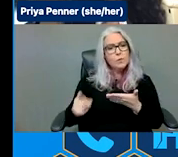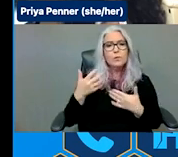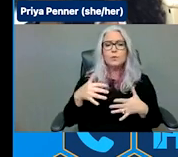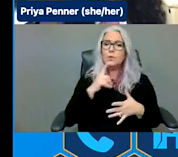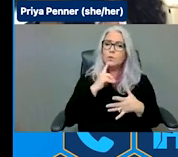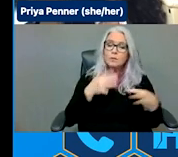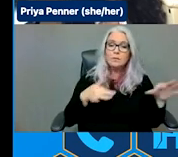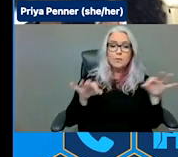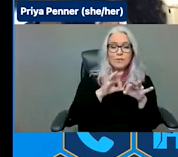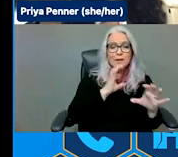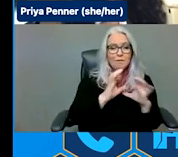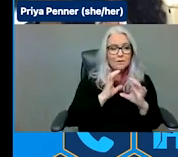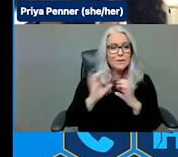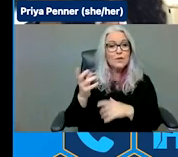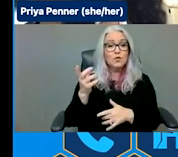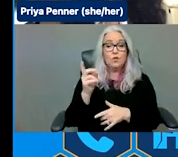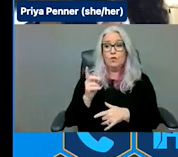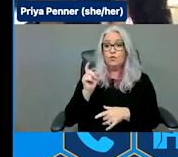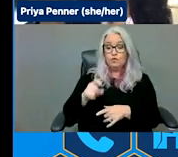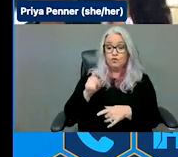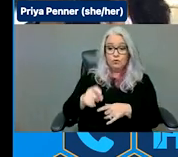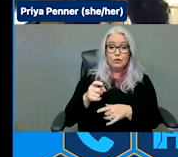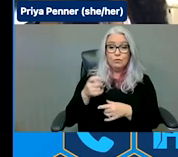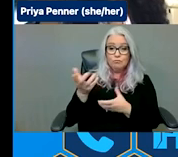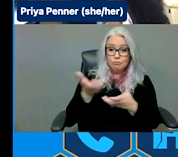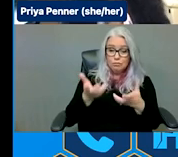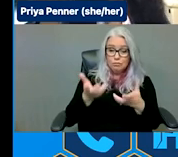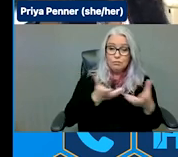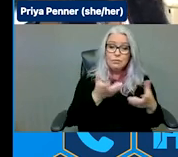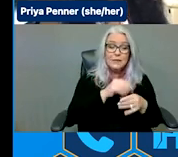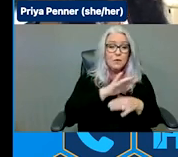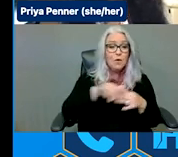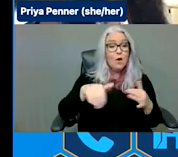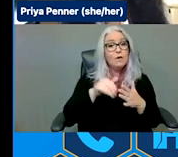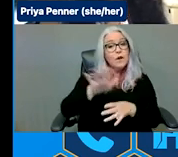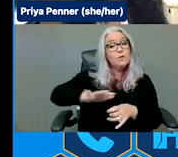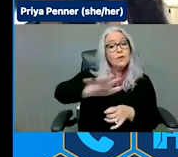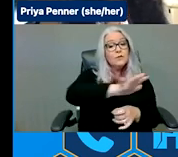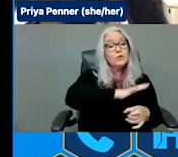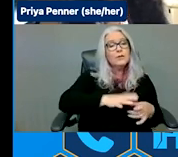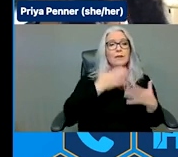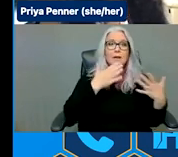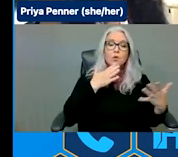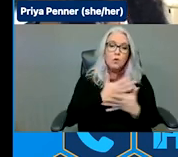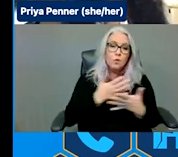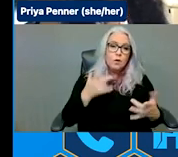our region and so thankful for folks at Disability Rights New York who have done all the hard work to facilitate and